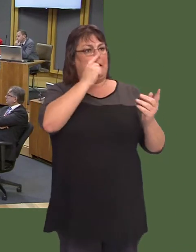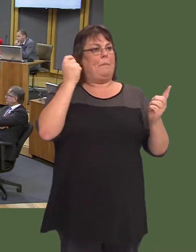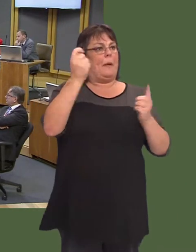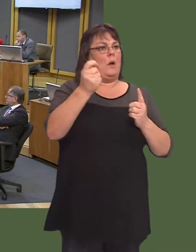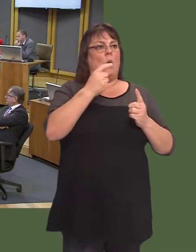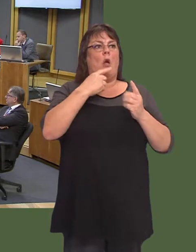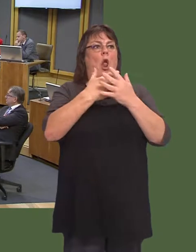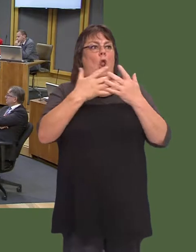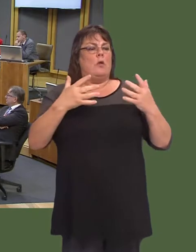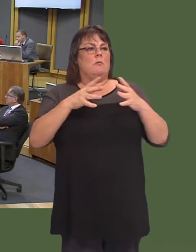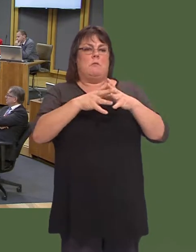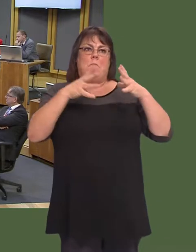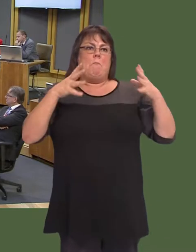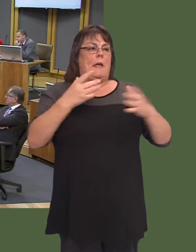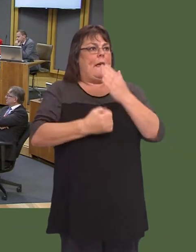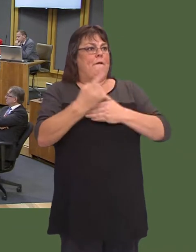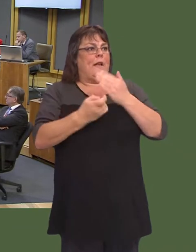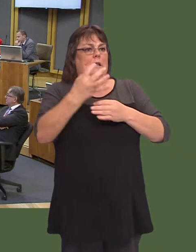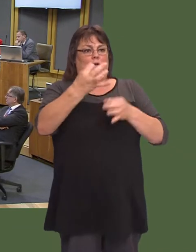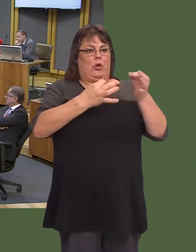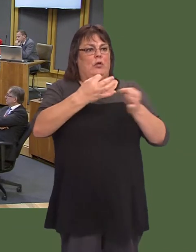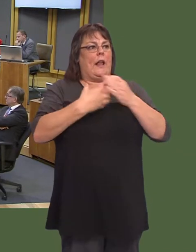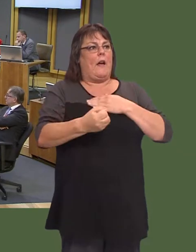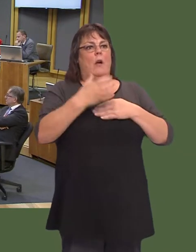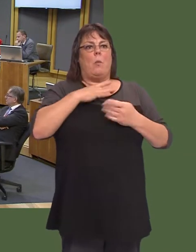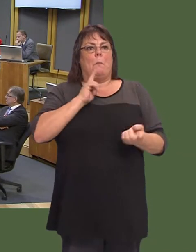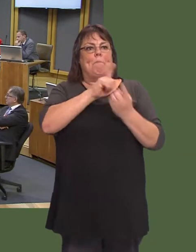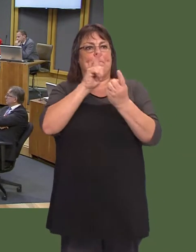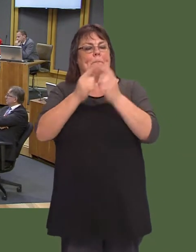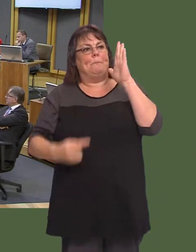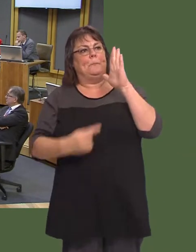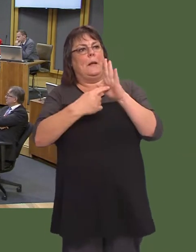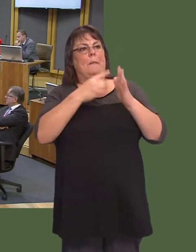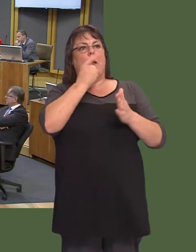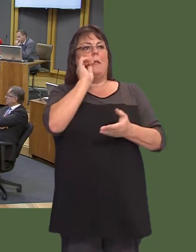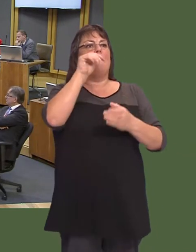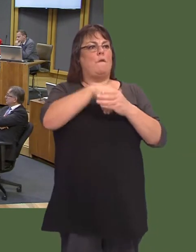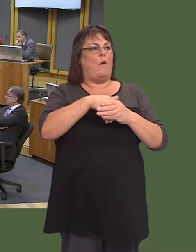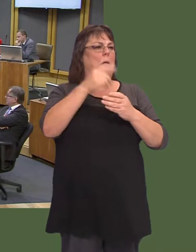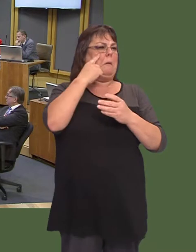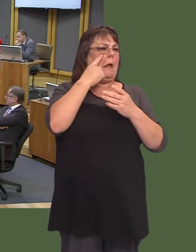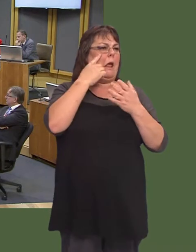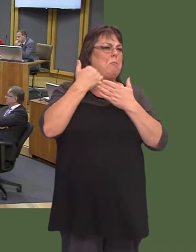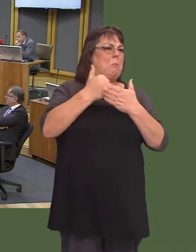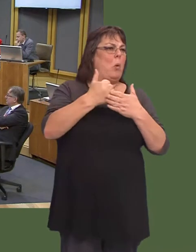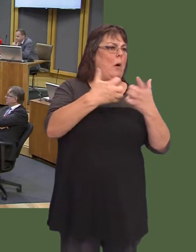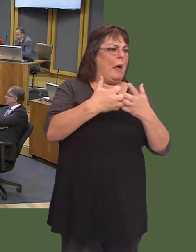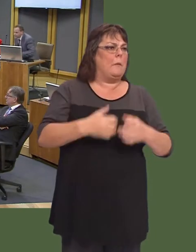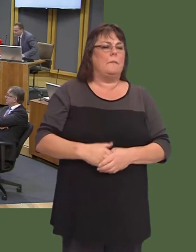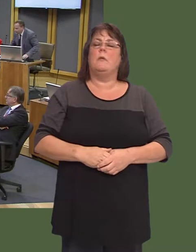We already have an ambitious major events strategy and weíll continue to meet with the key stakeholders to consider how we can take this forward.